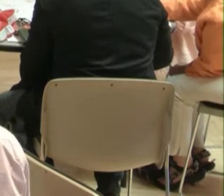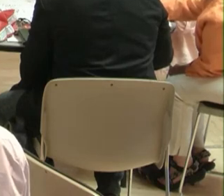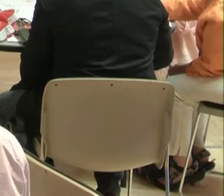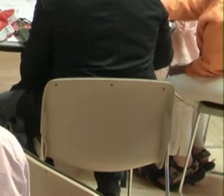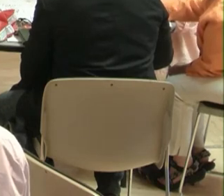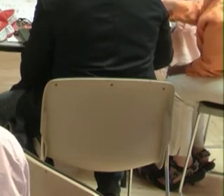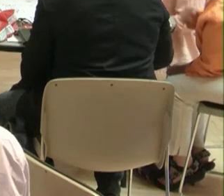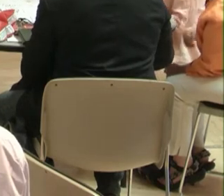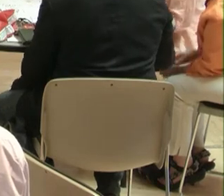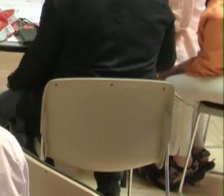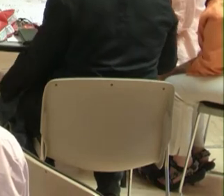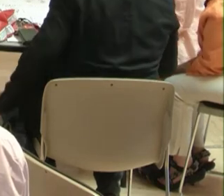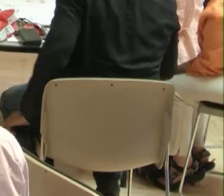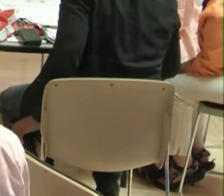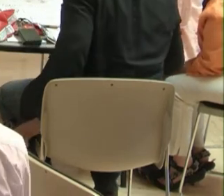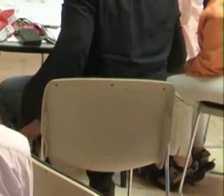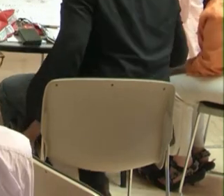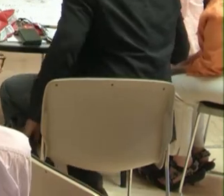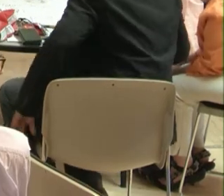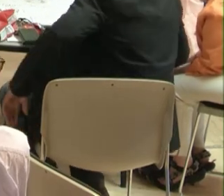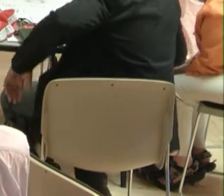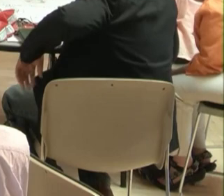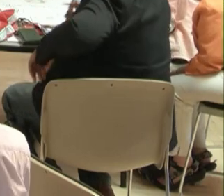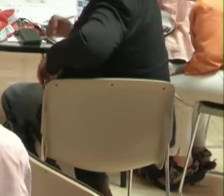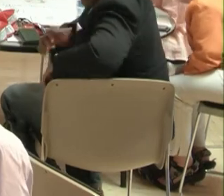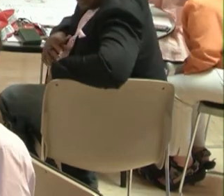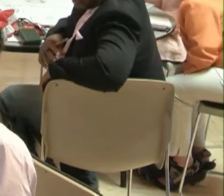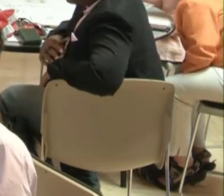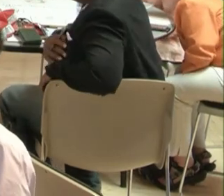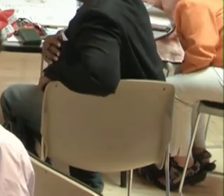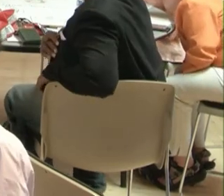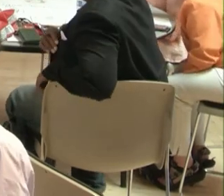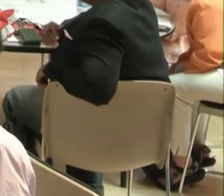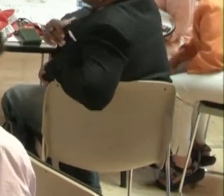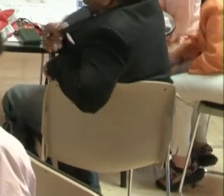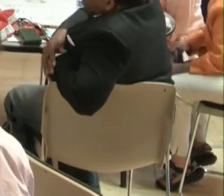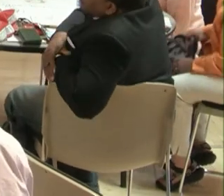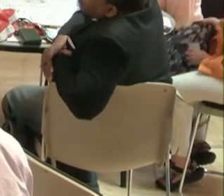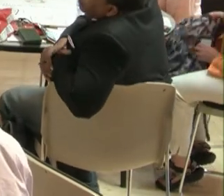You'll have about a half hour to work together.